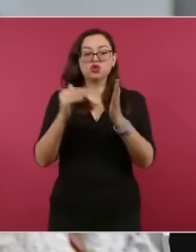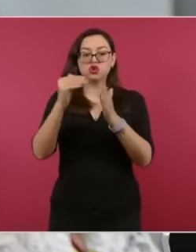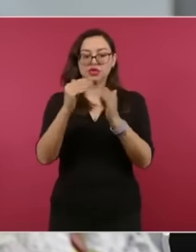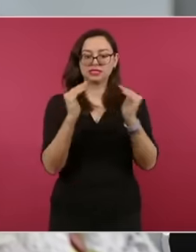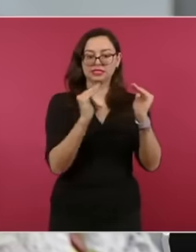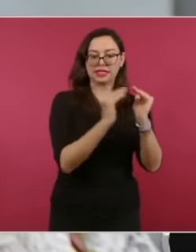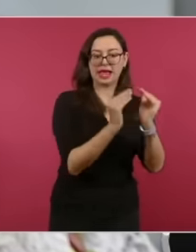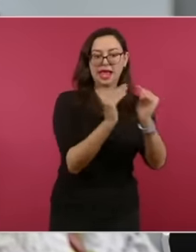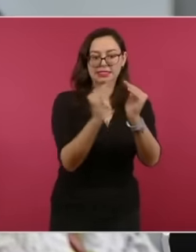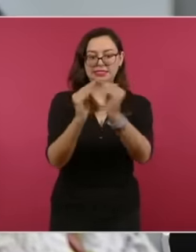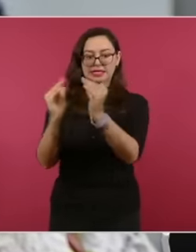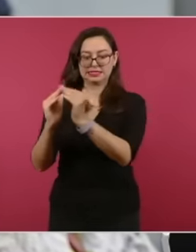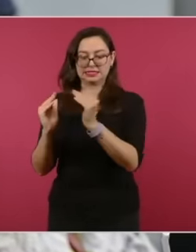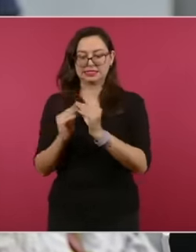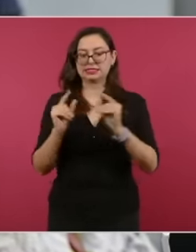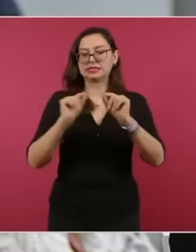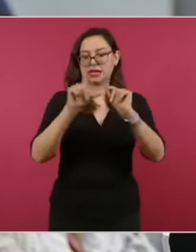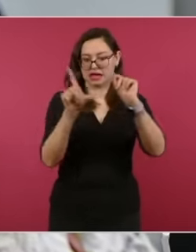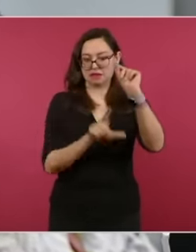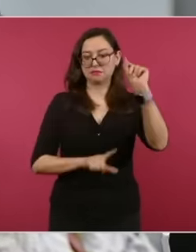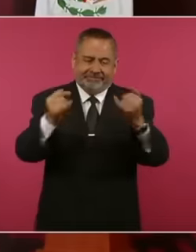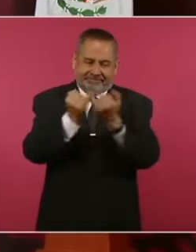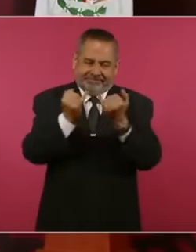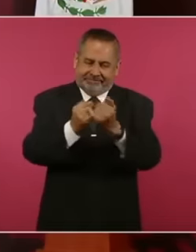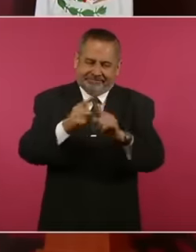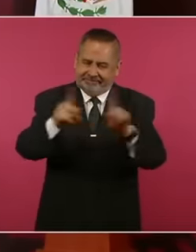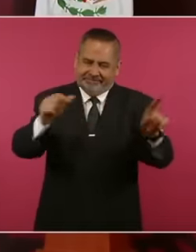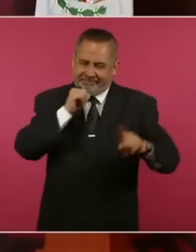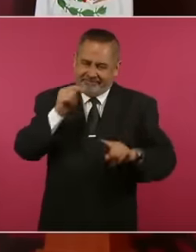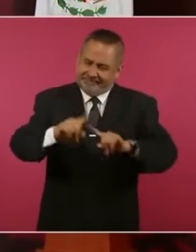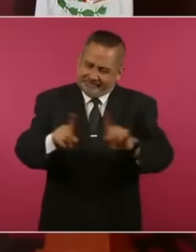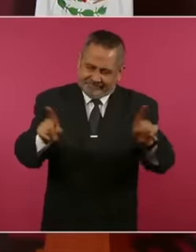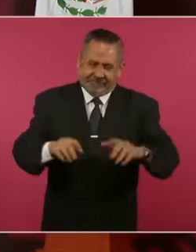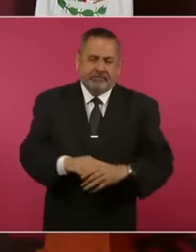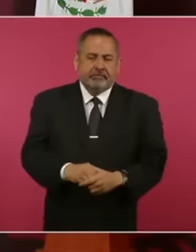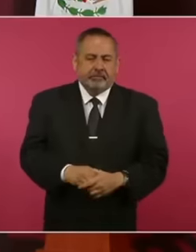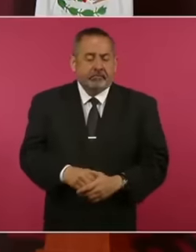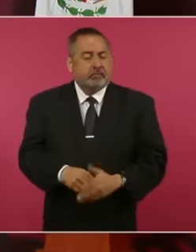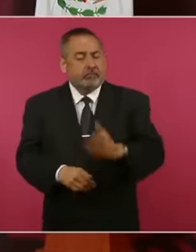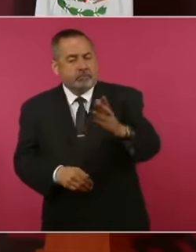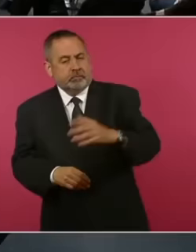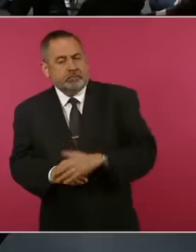circumstances, nothing more than that we are not equal, well, Mr. President, the damage to the corn